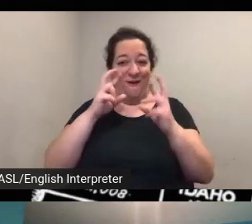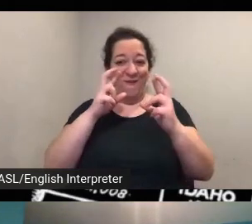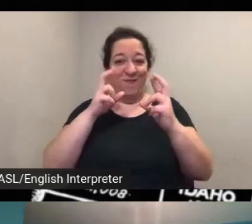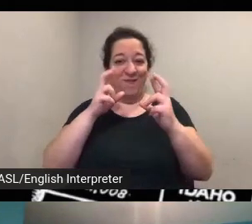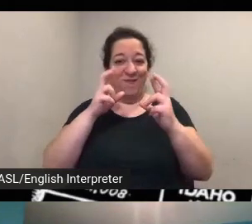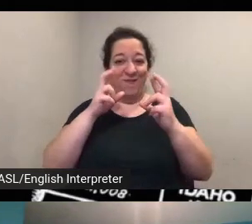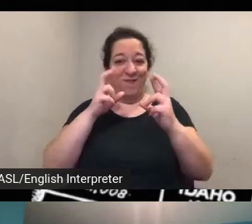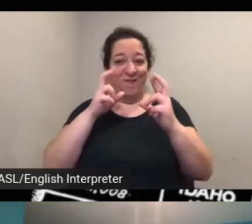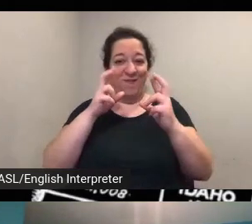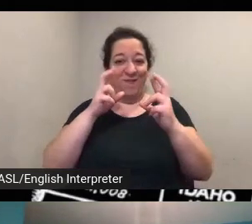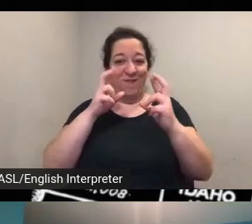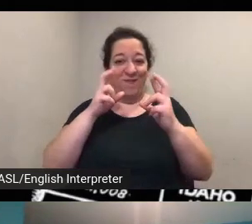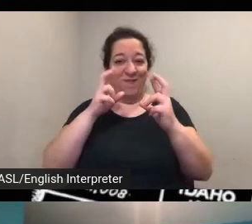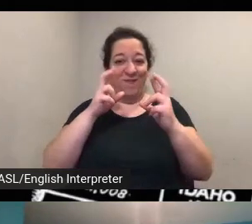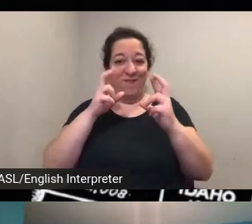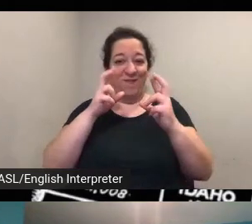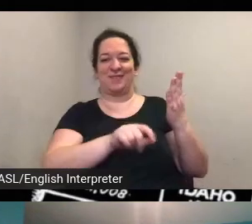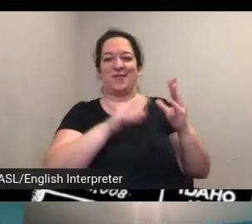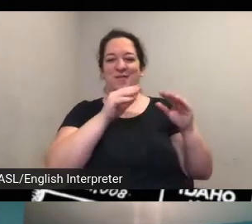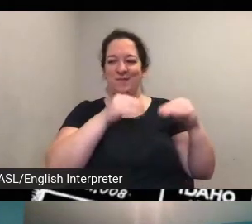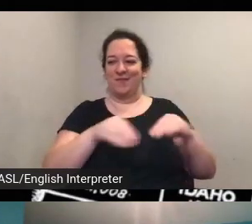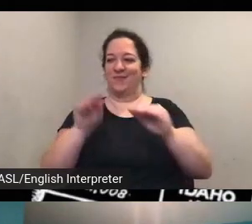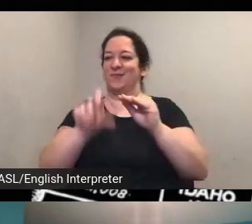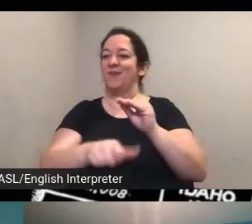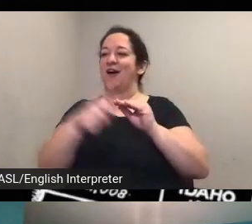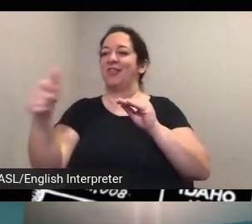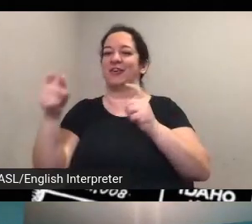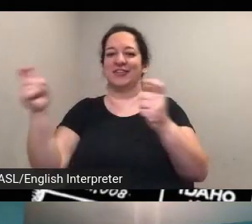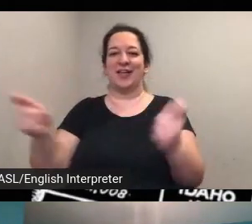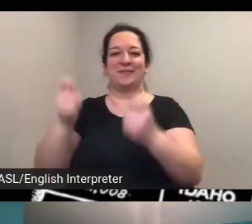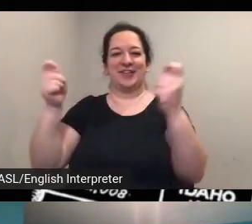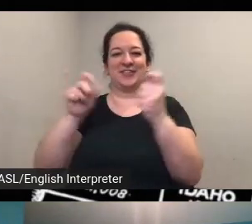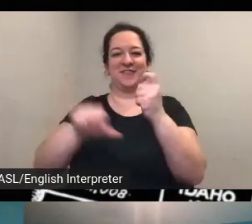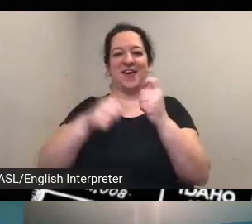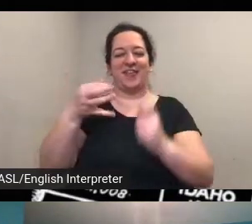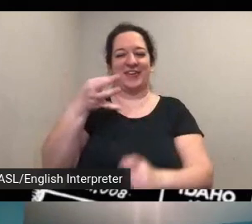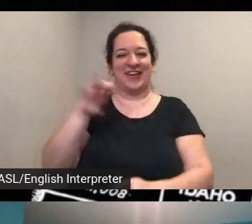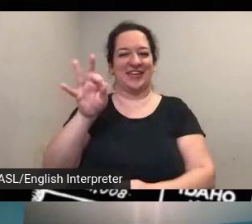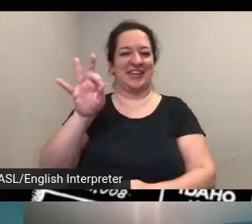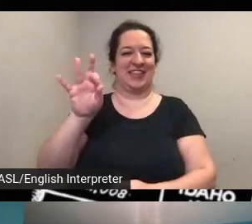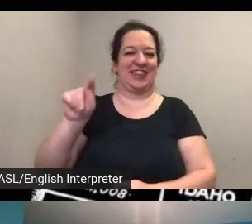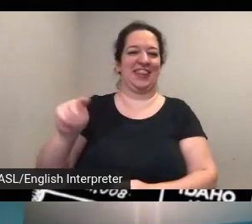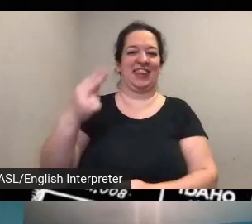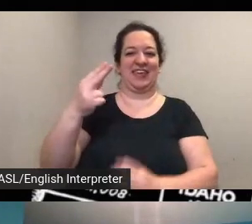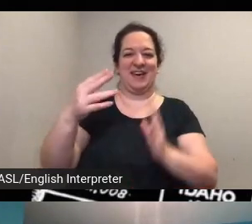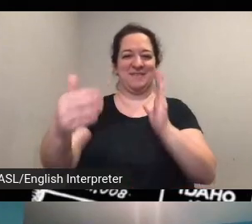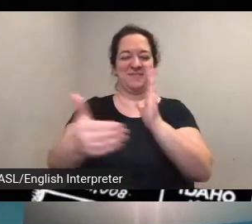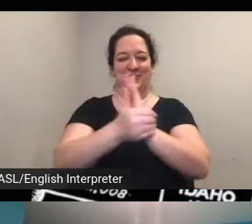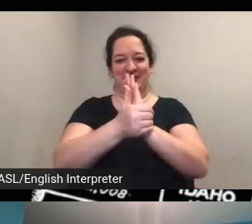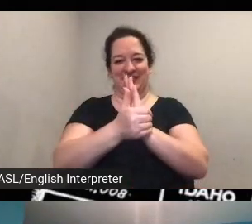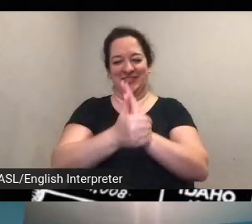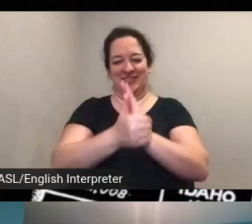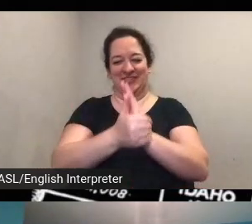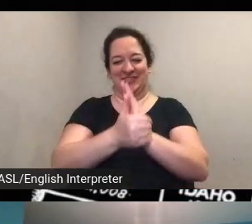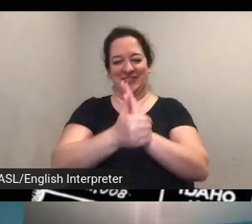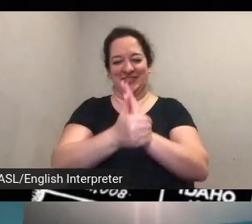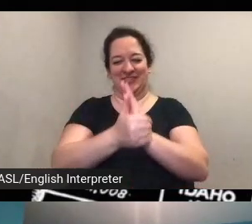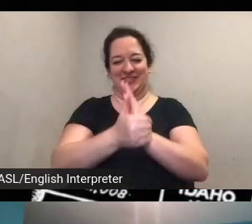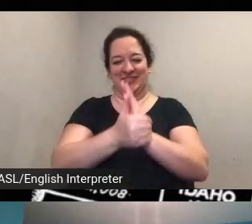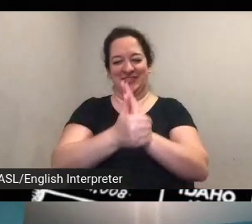other celebrations of the 19th amendment centennial celebration all right well thank you sam and thank you everybody at towson and at the